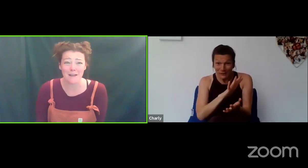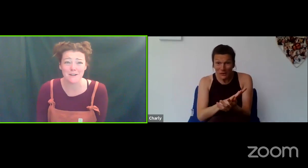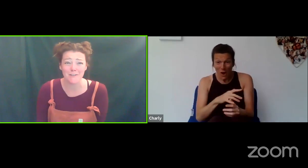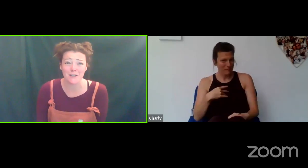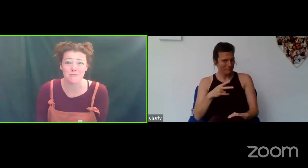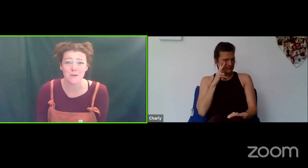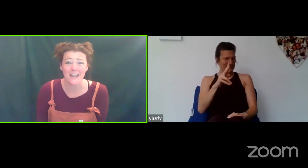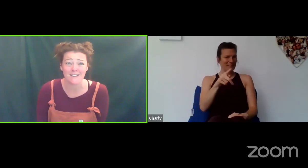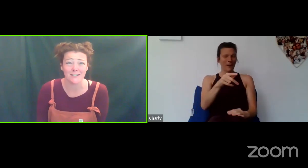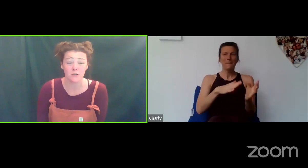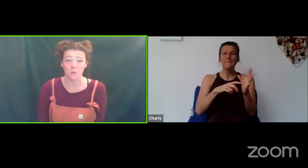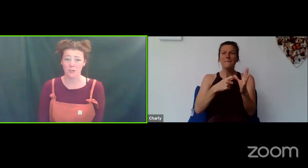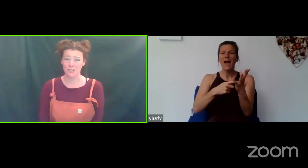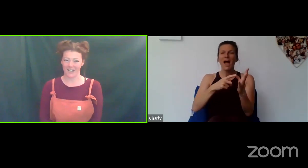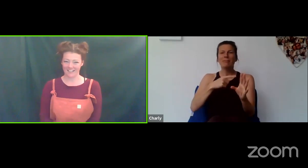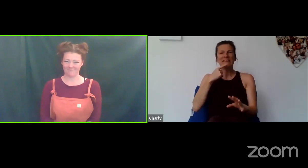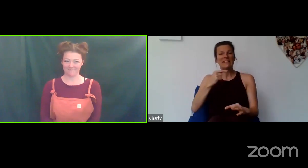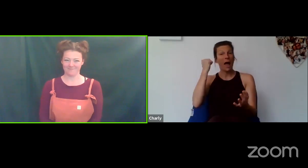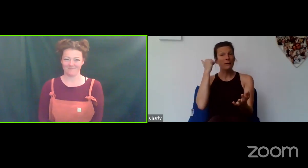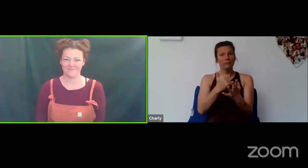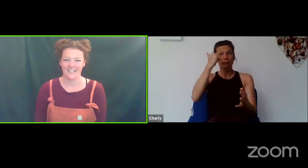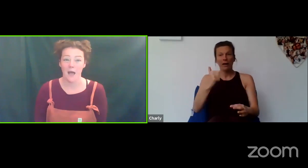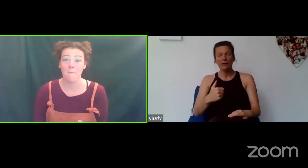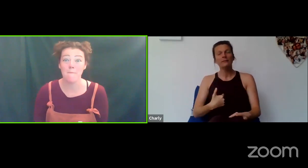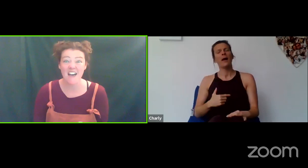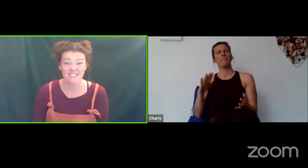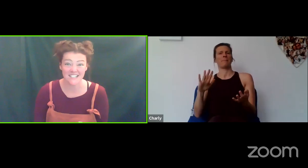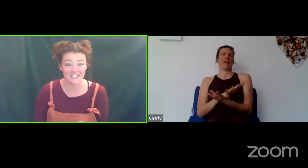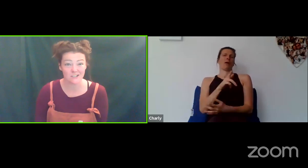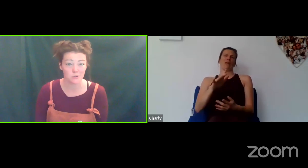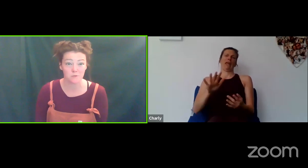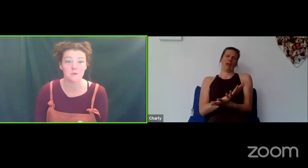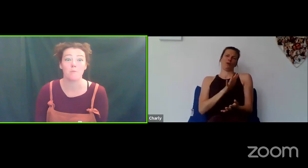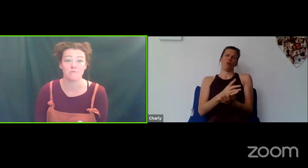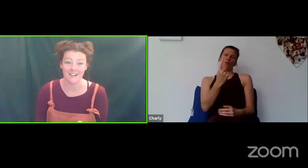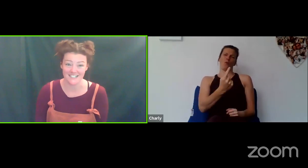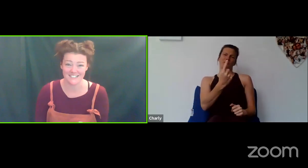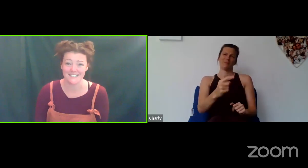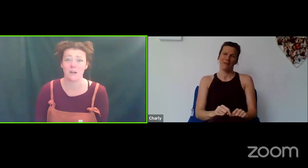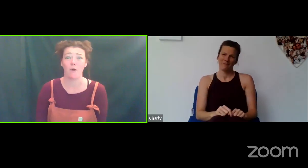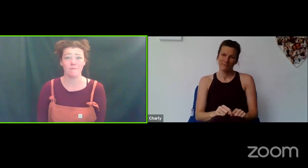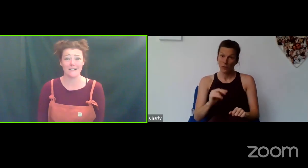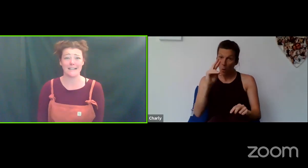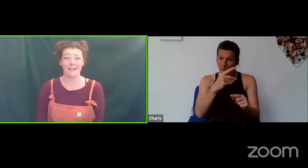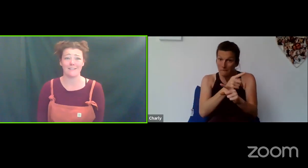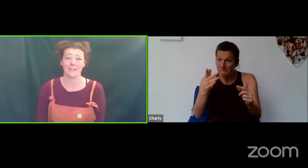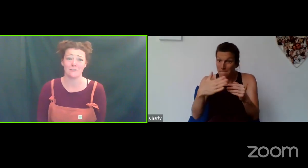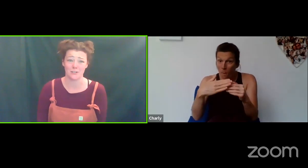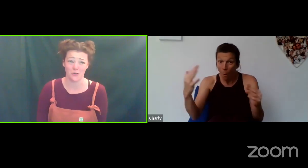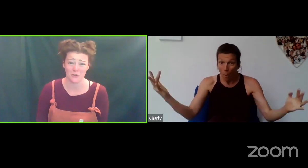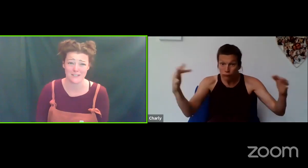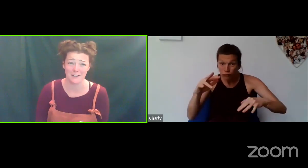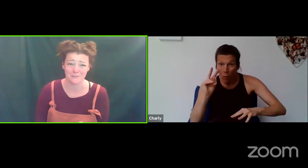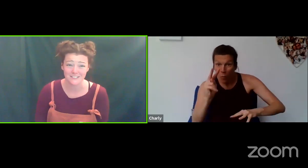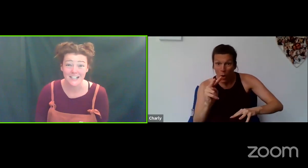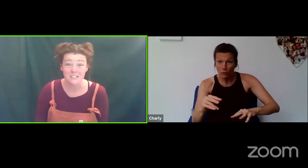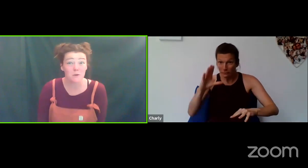Hello to Mary as well and thanks for letting me know that you're all here and you're all watching! Mary said that the story was brilliant so I'm really glad that you're enjoying yourself.